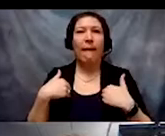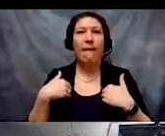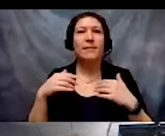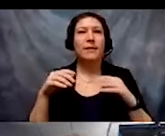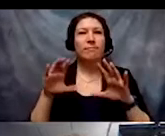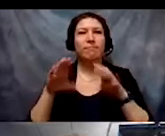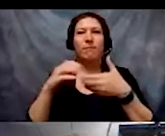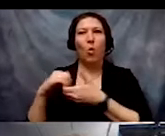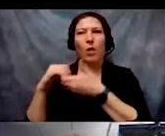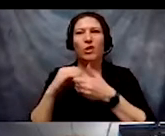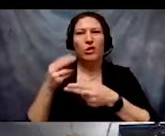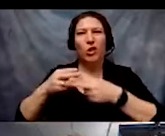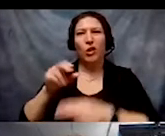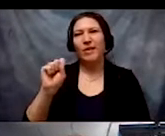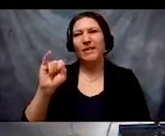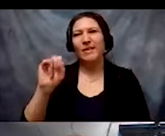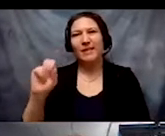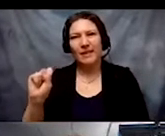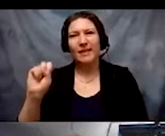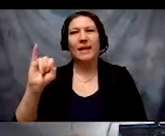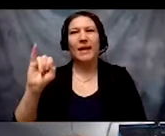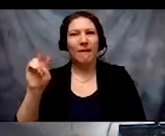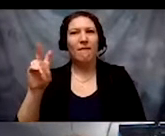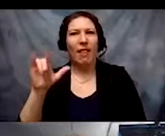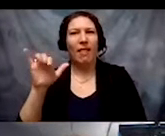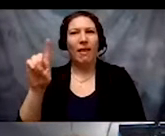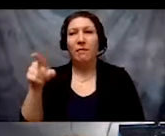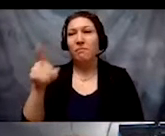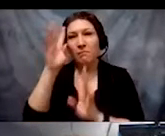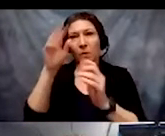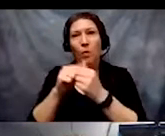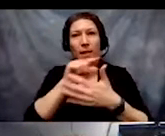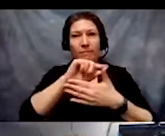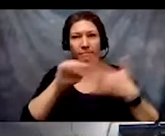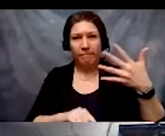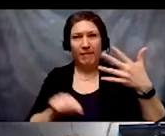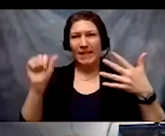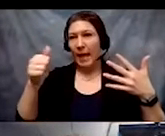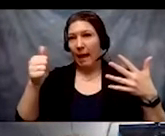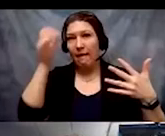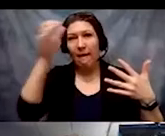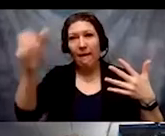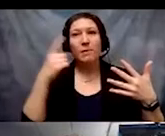created ten concepts for disability justice which